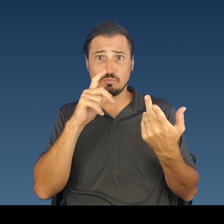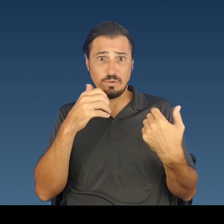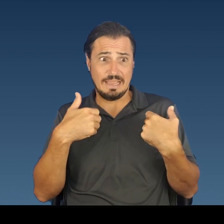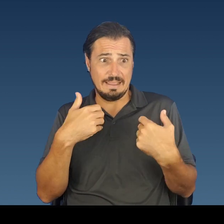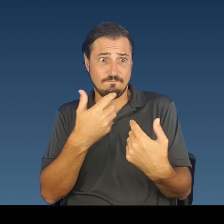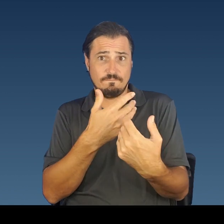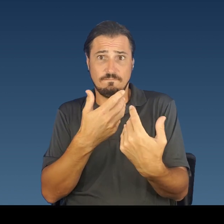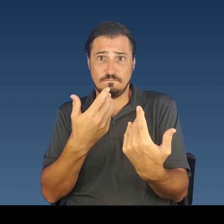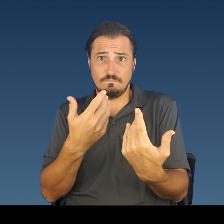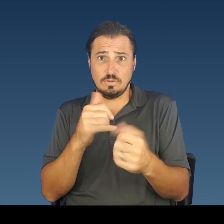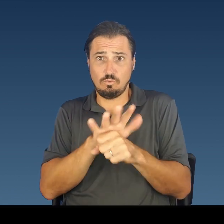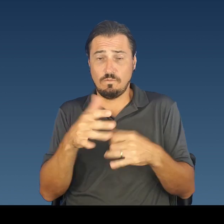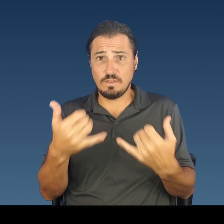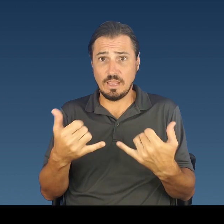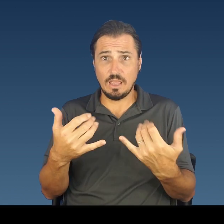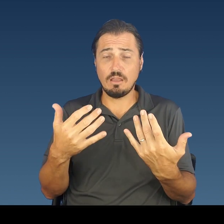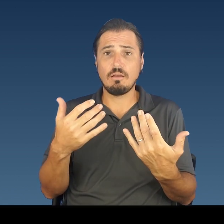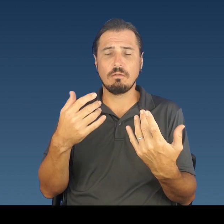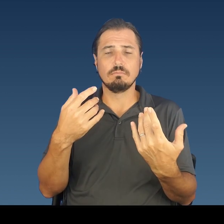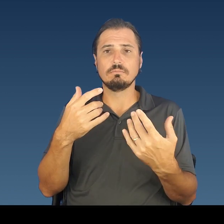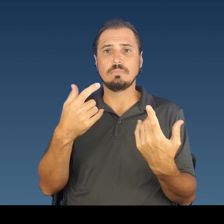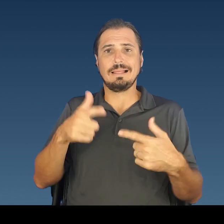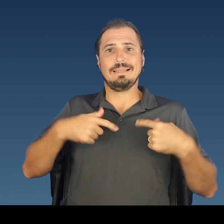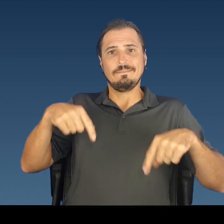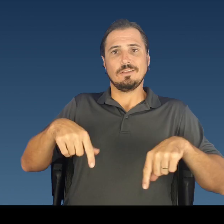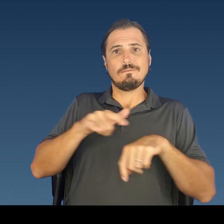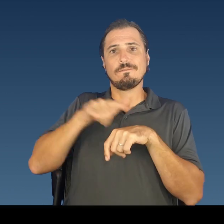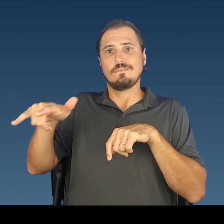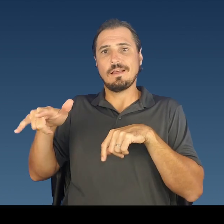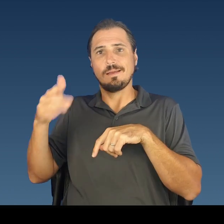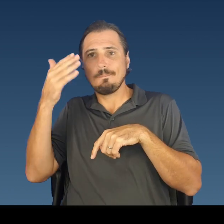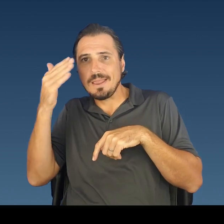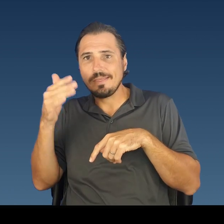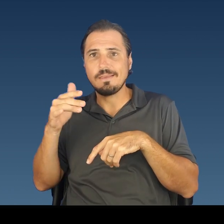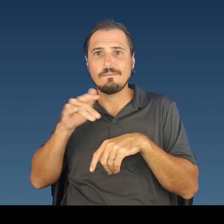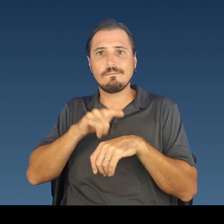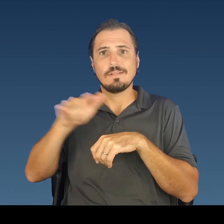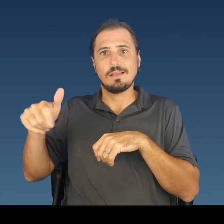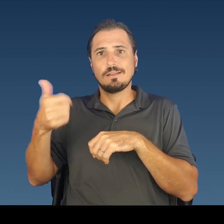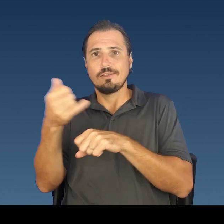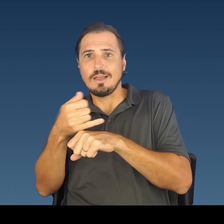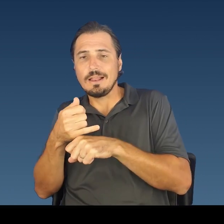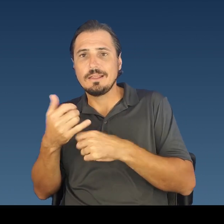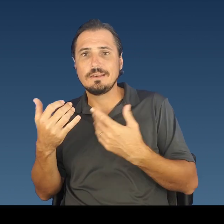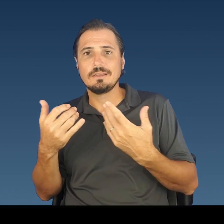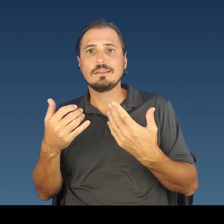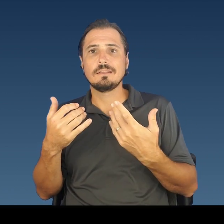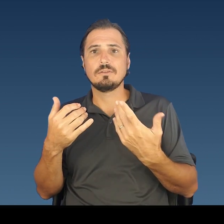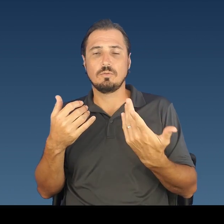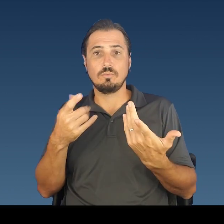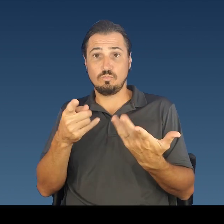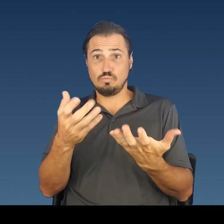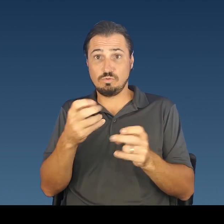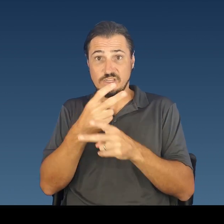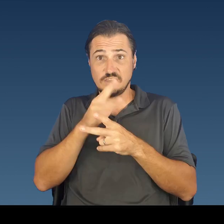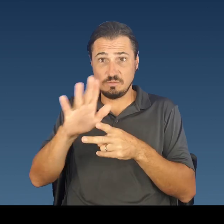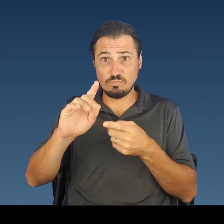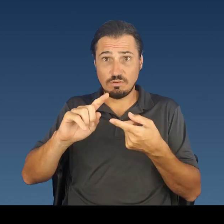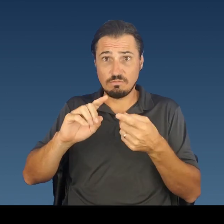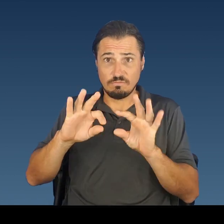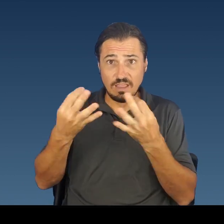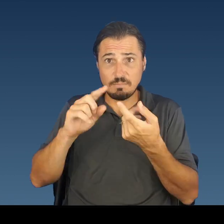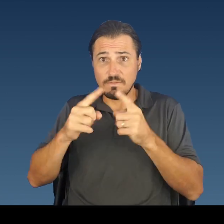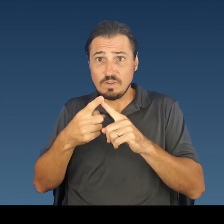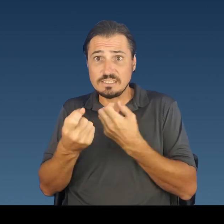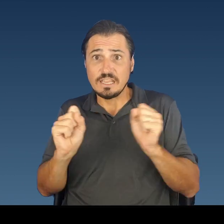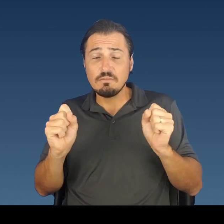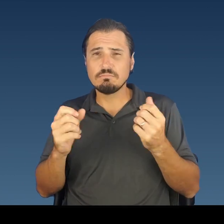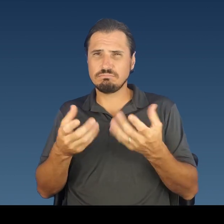traveled, either to the mainland or to neighbor islands. To help keep your loved ones, colleagues, and friends safe, please get a free test.